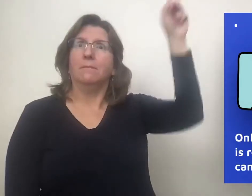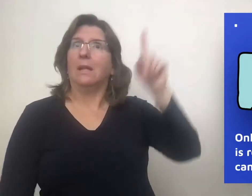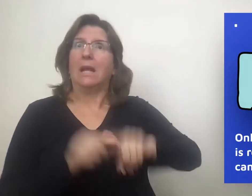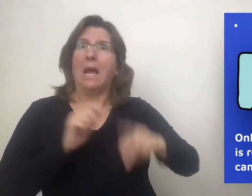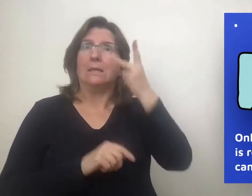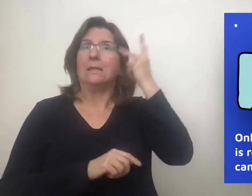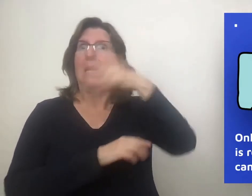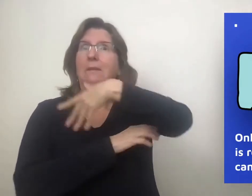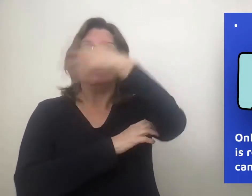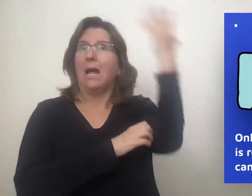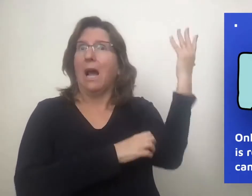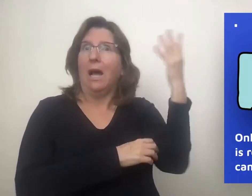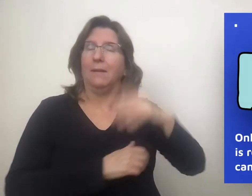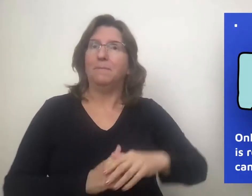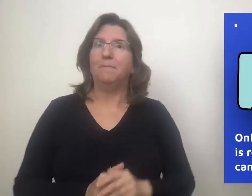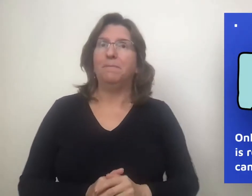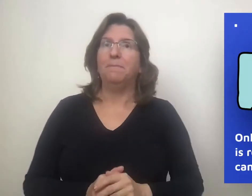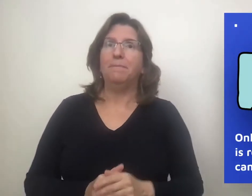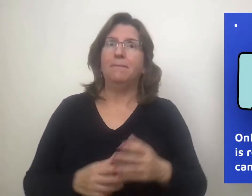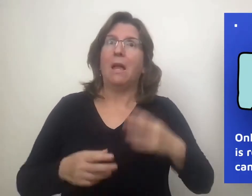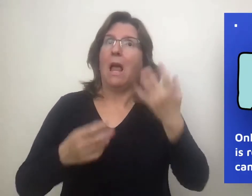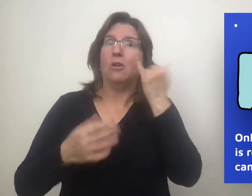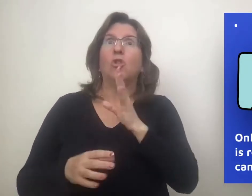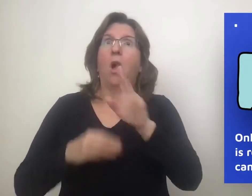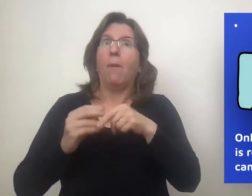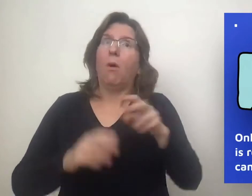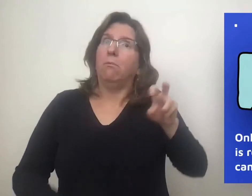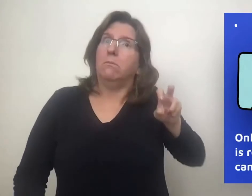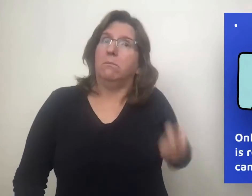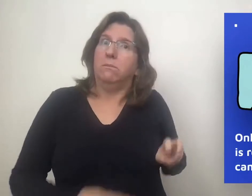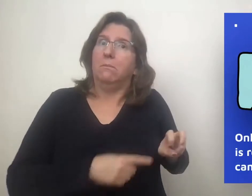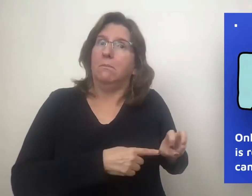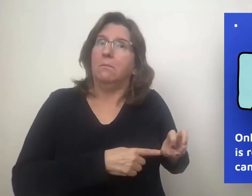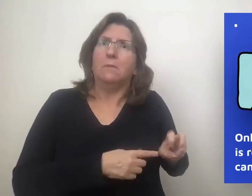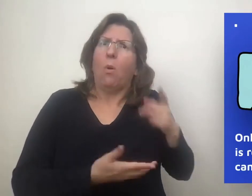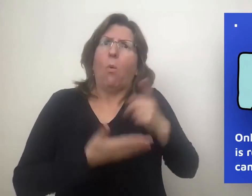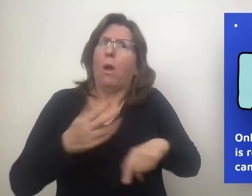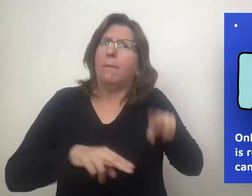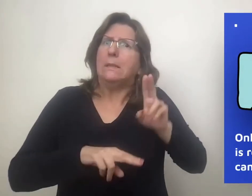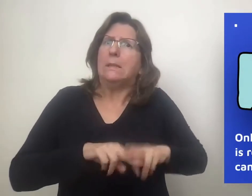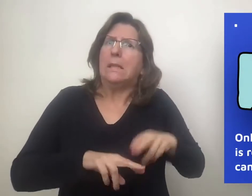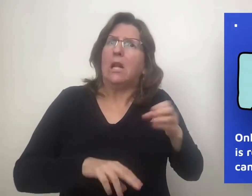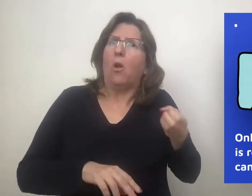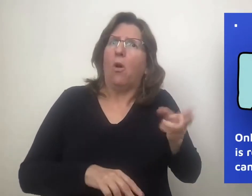If I am pointing up, you don’t know what’s in the sky I am pointing at, because the sky is outside the frame.